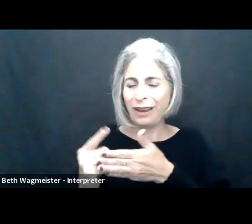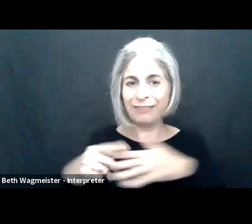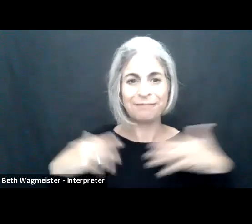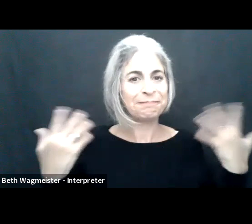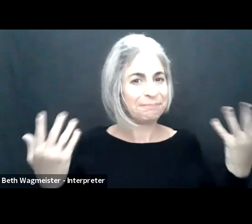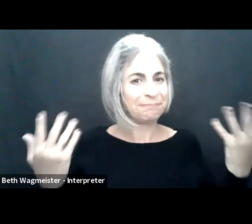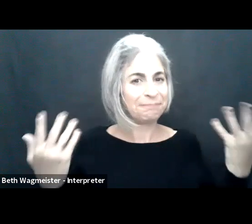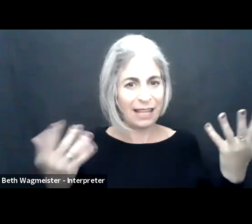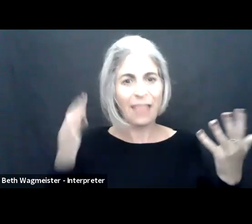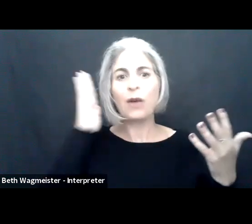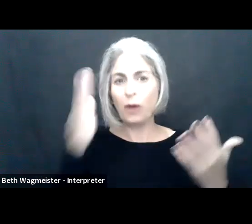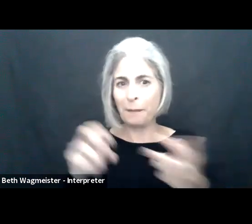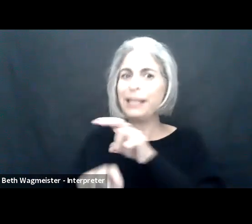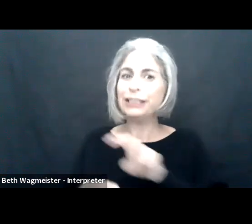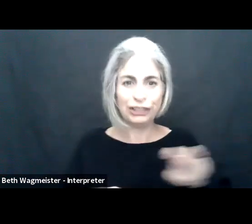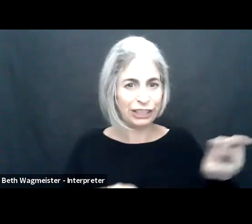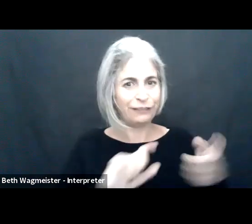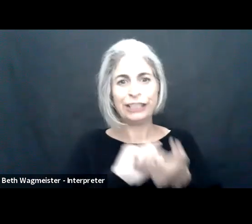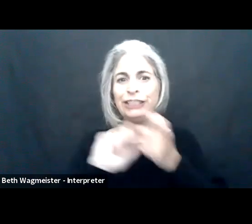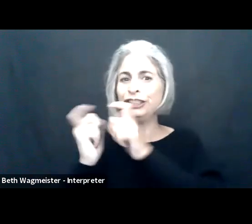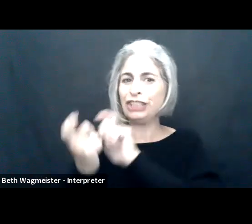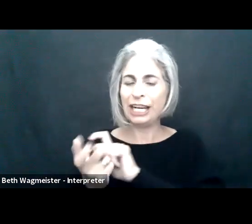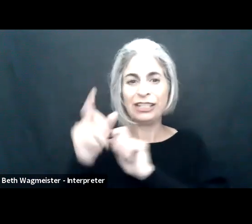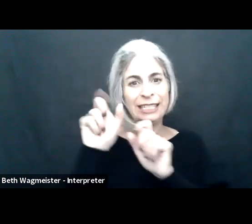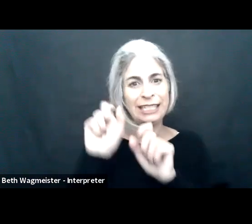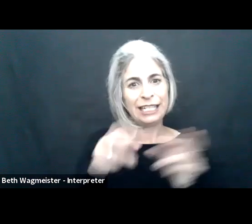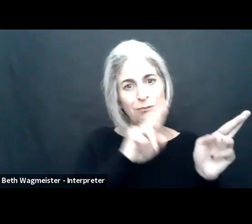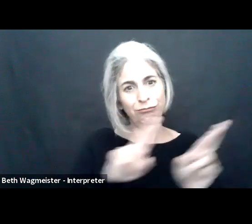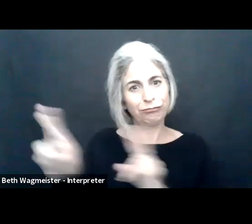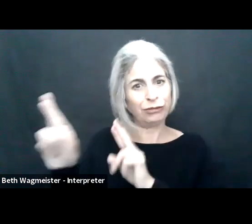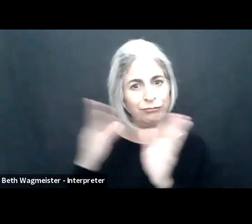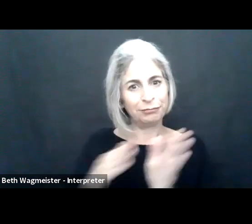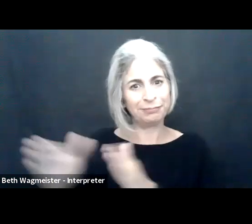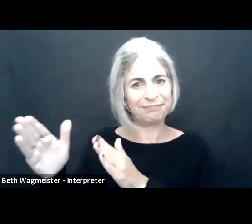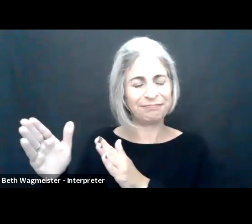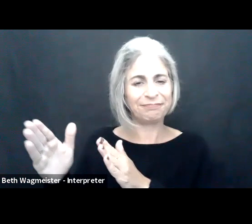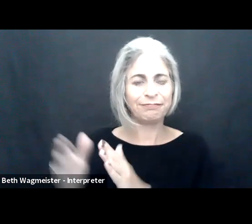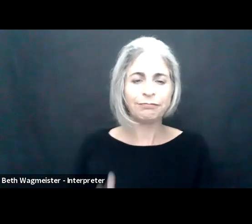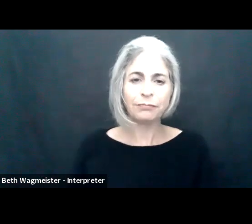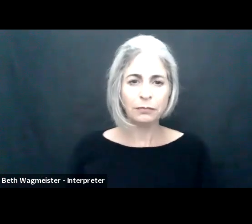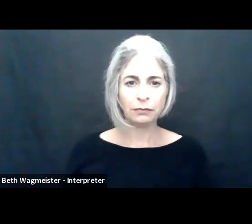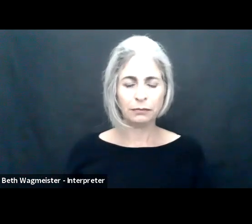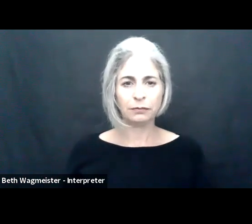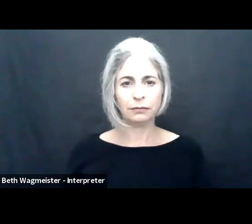wanted to work three or more days a week. So there is going to be a shift, and we